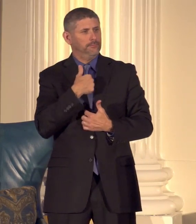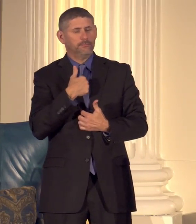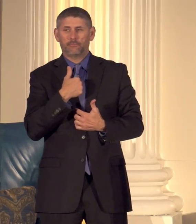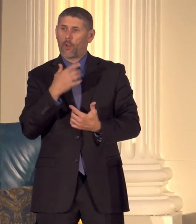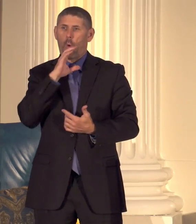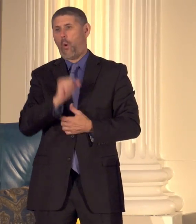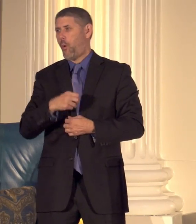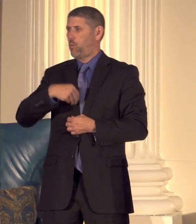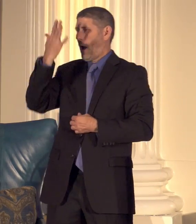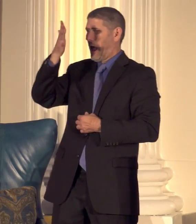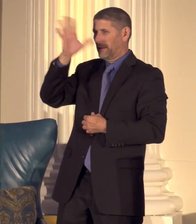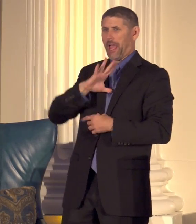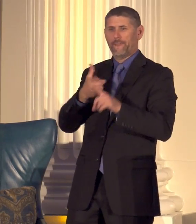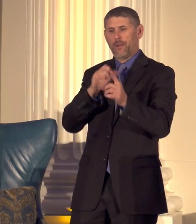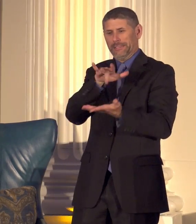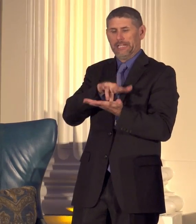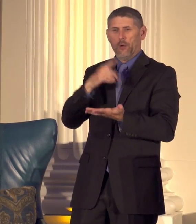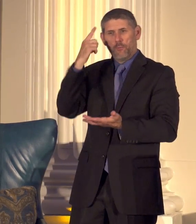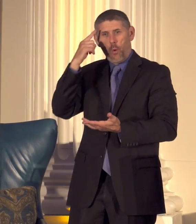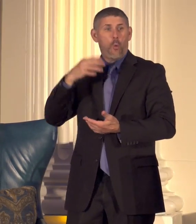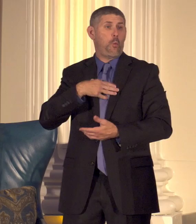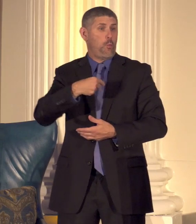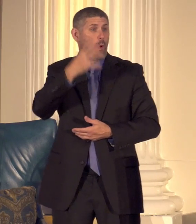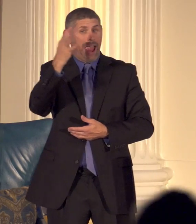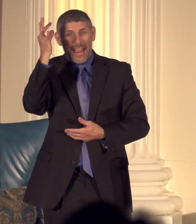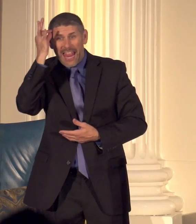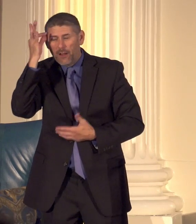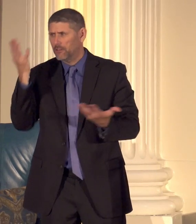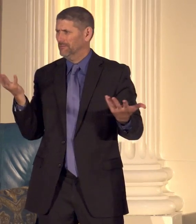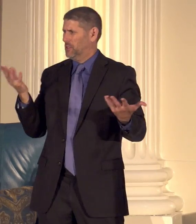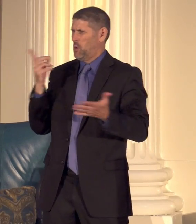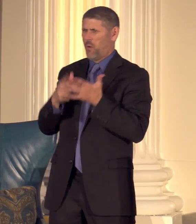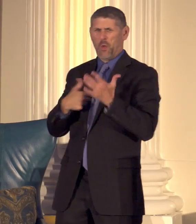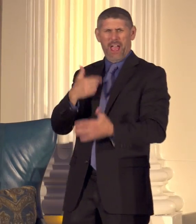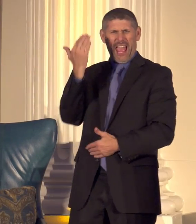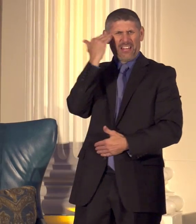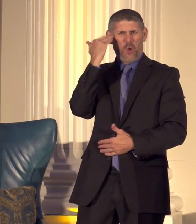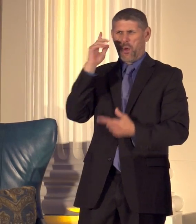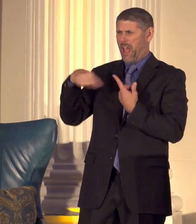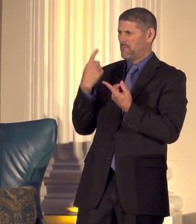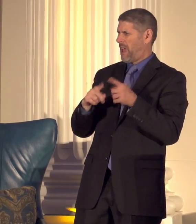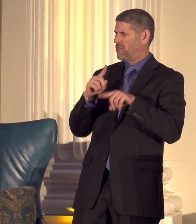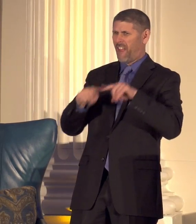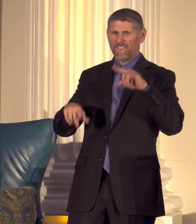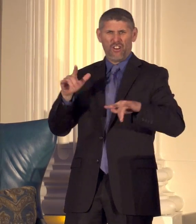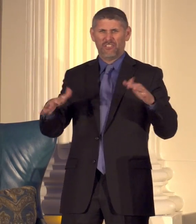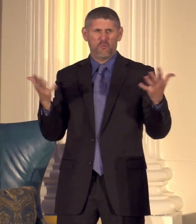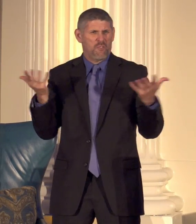from simple point you know white hair and I what do I know about diversity and